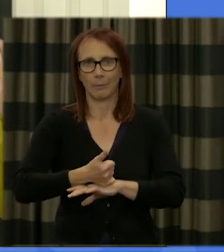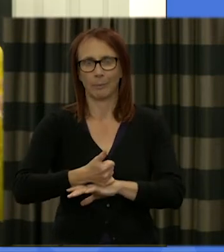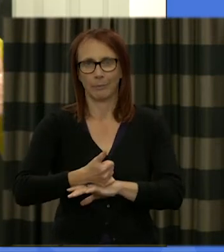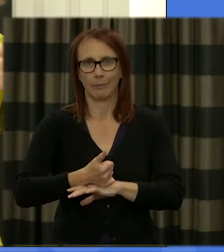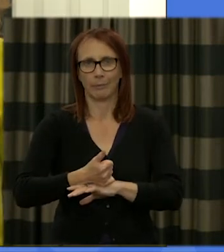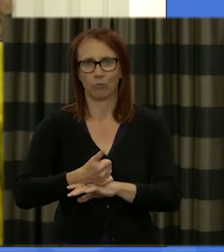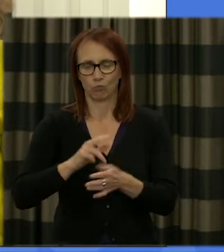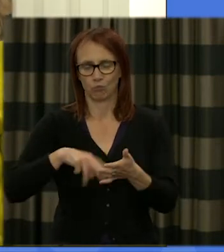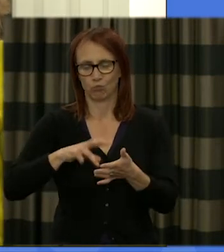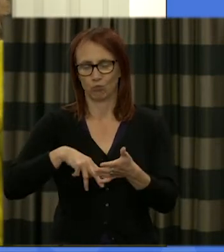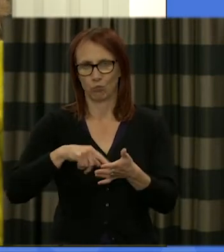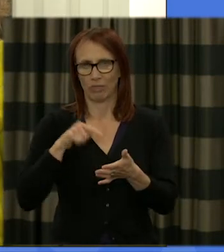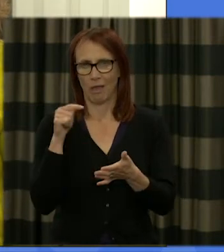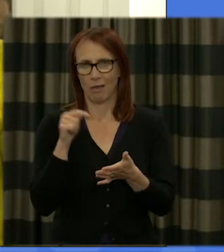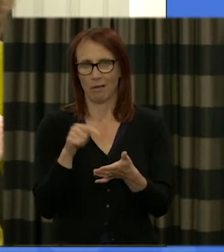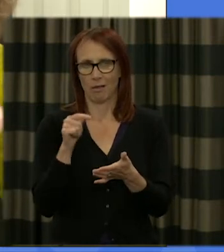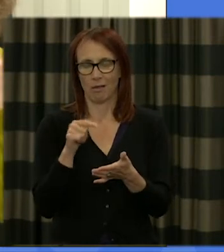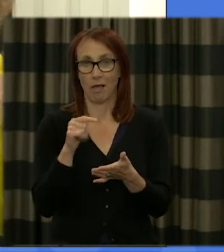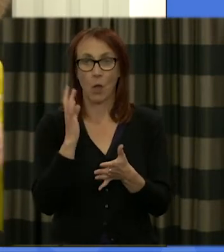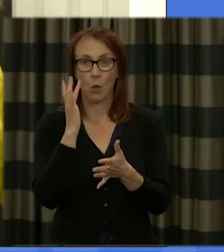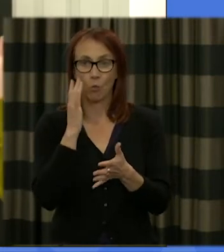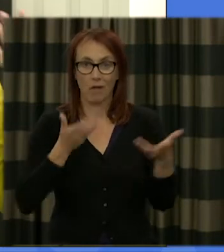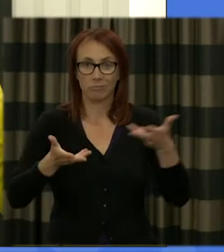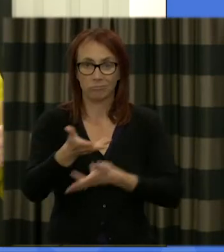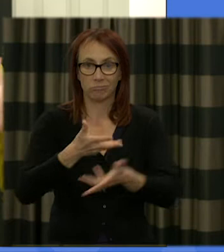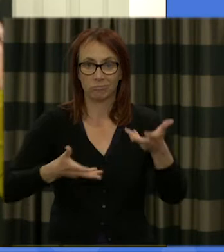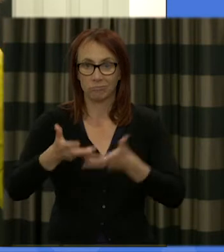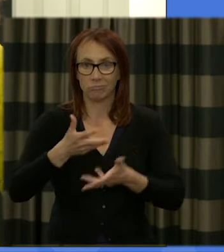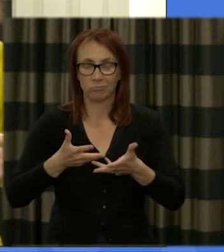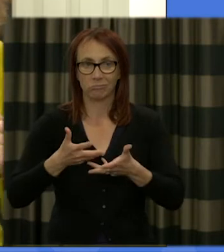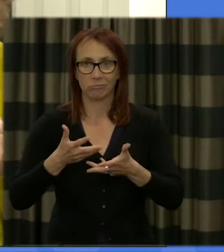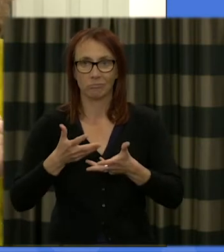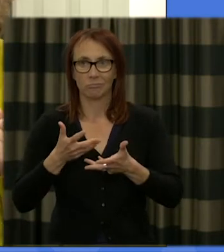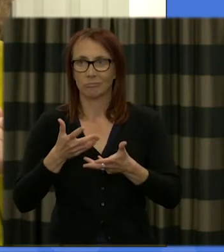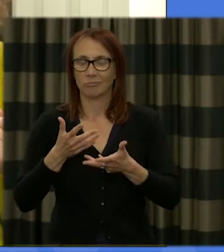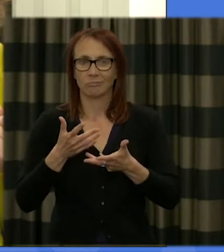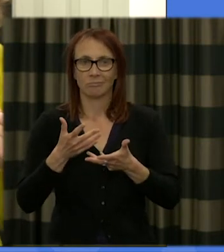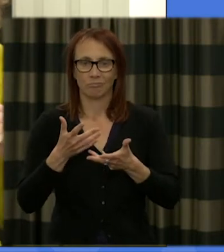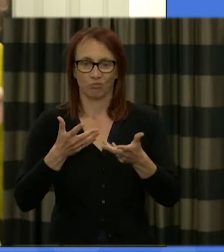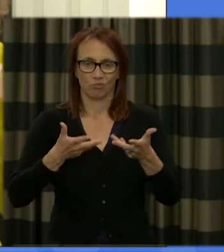as as discussions get livelier and as we maybe move into room for disagreement